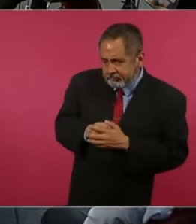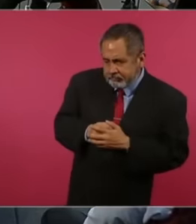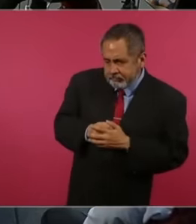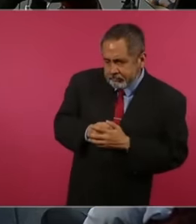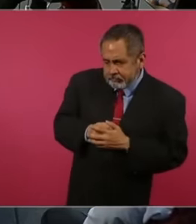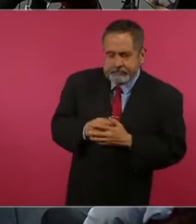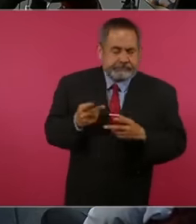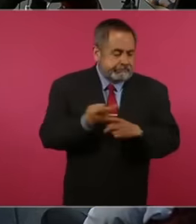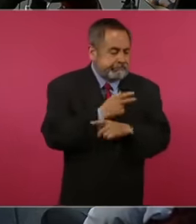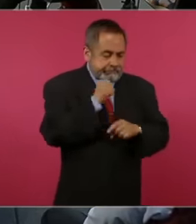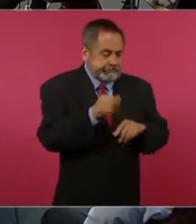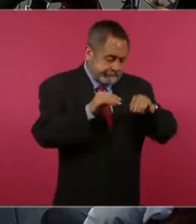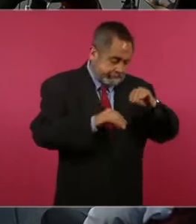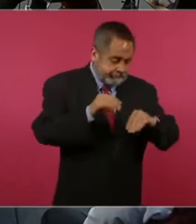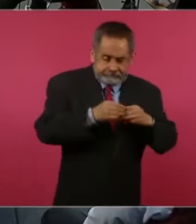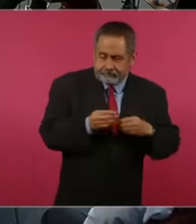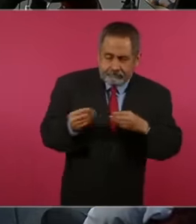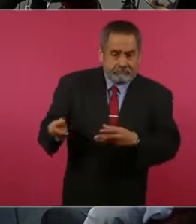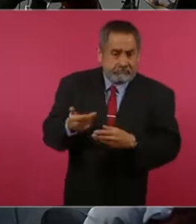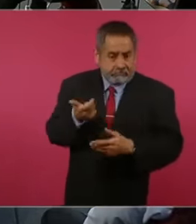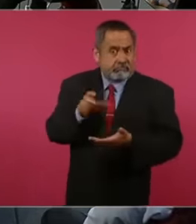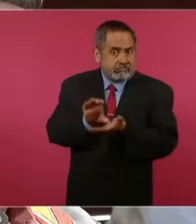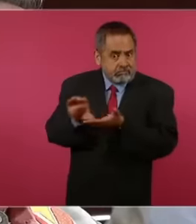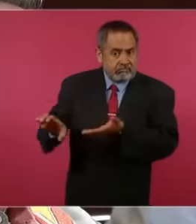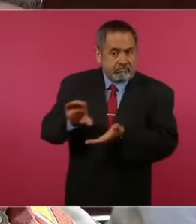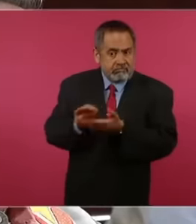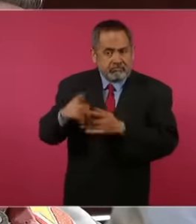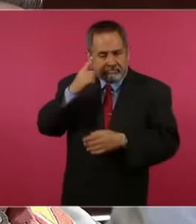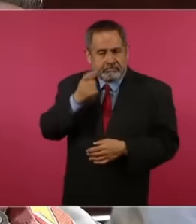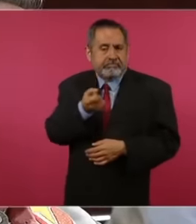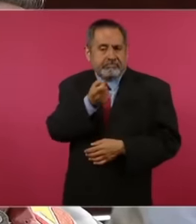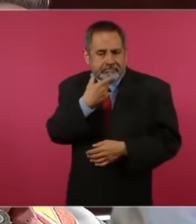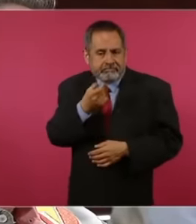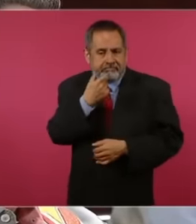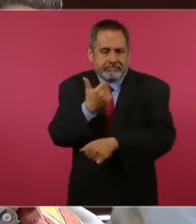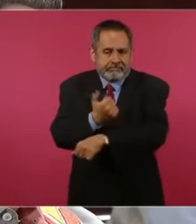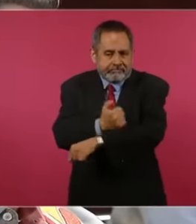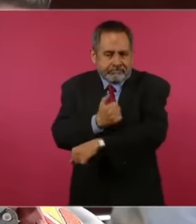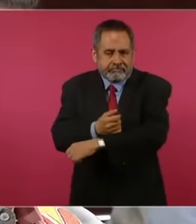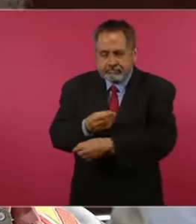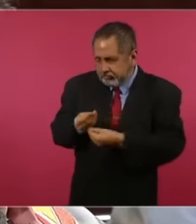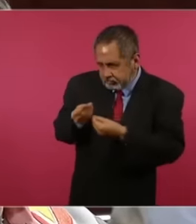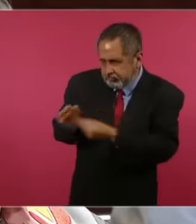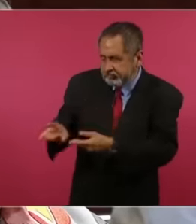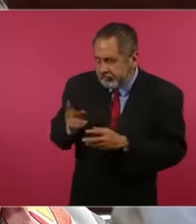all over Canada they offer large amounts of money so that people can go and now they really have to